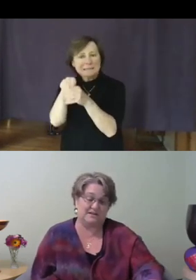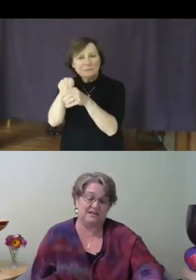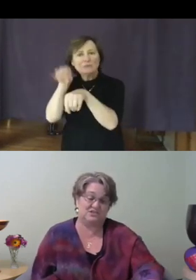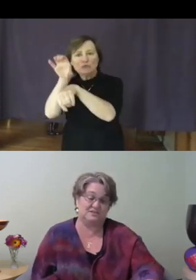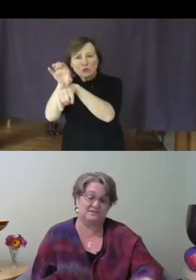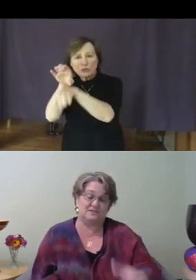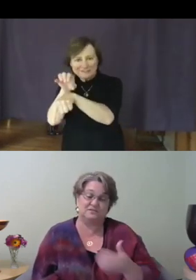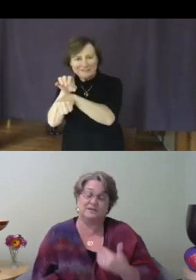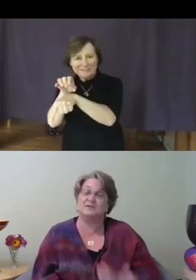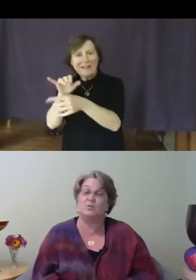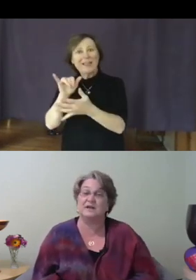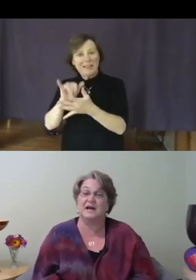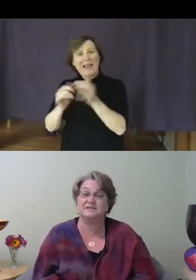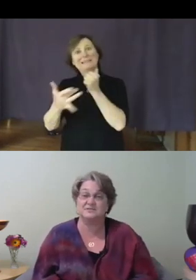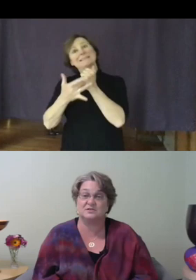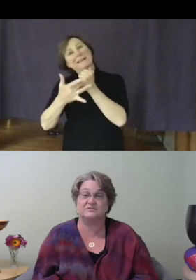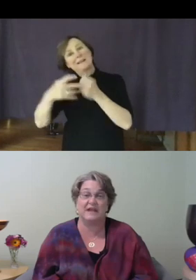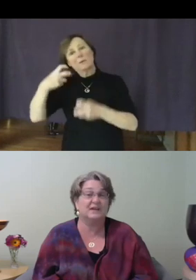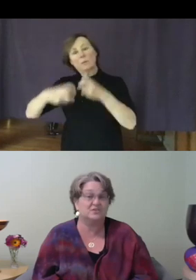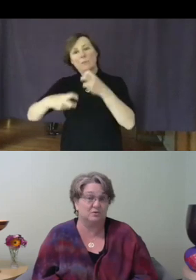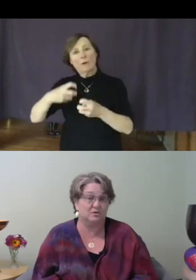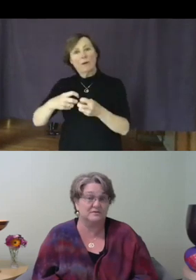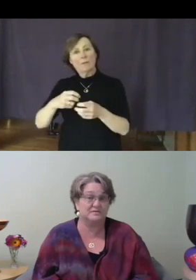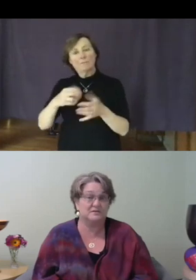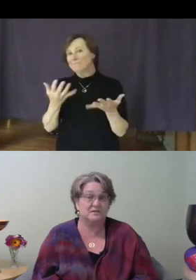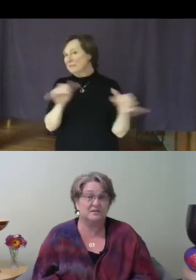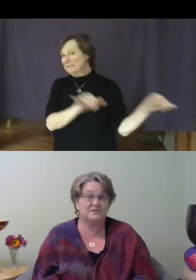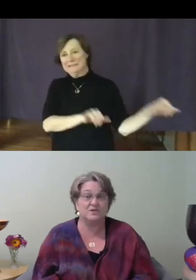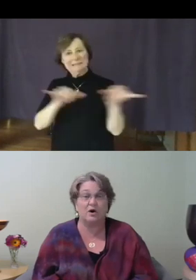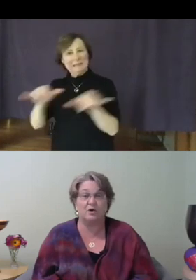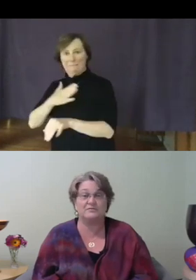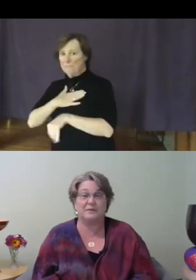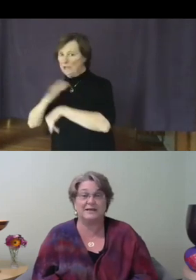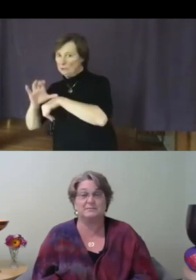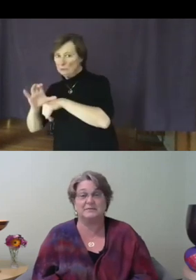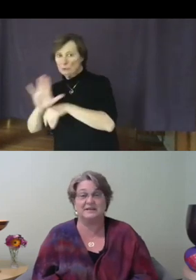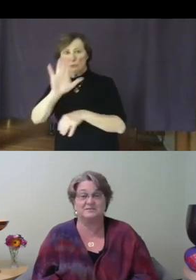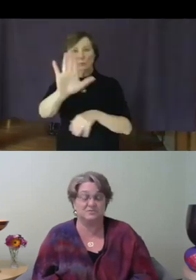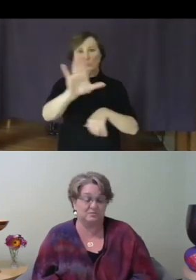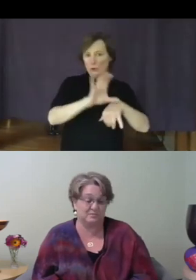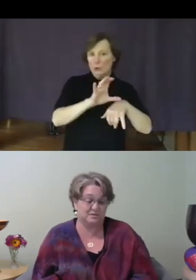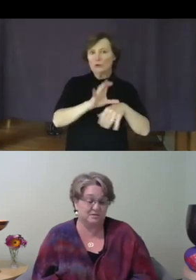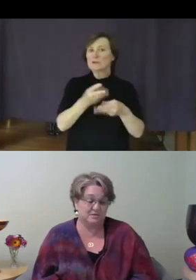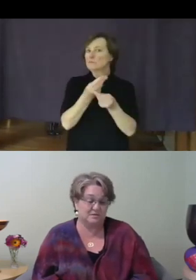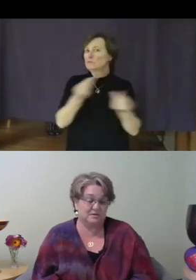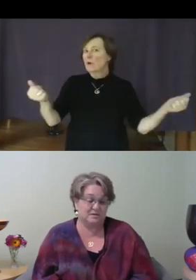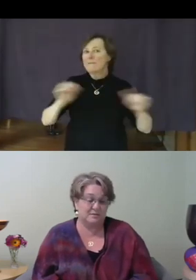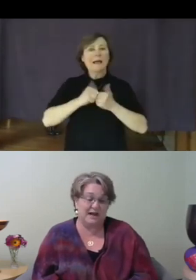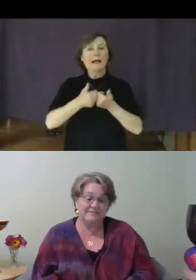including the one I serve, and yours, solved by implementing Zoom. But I found